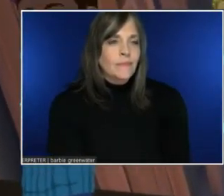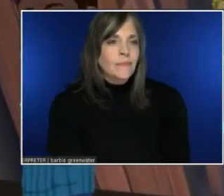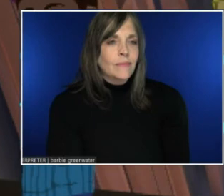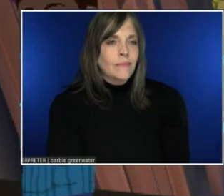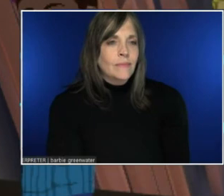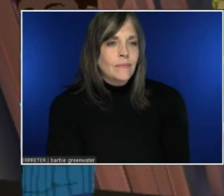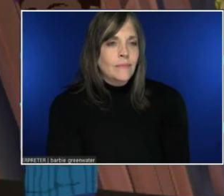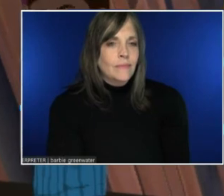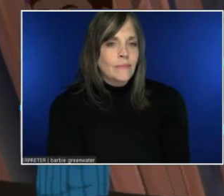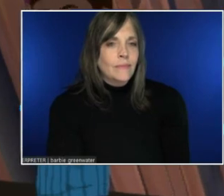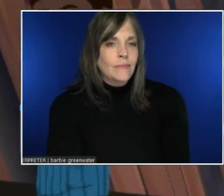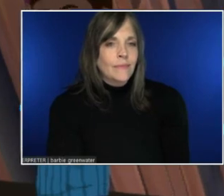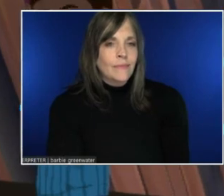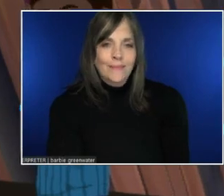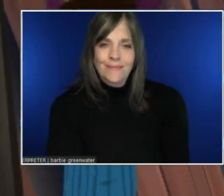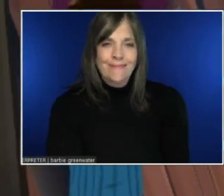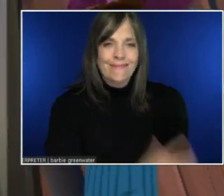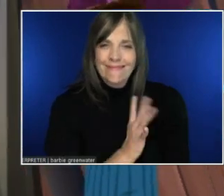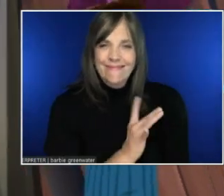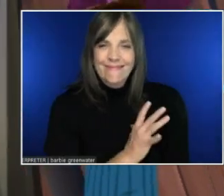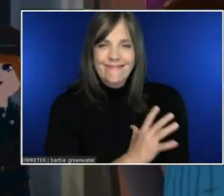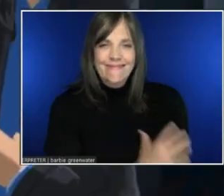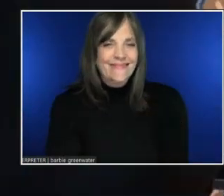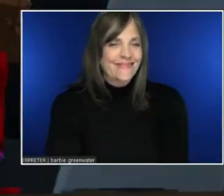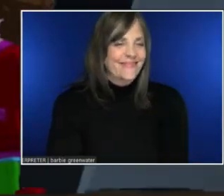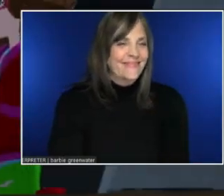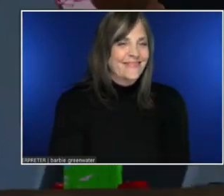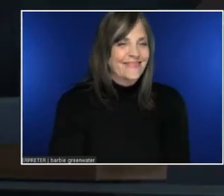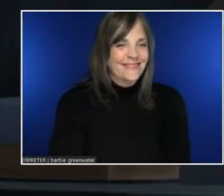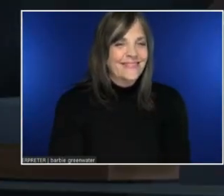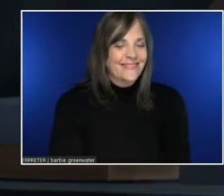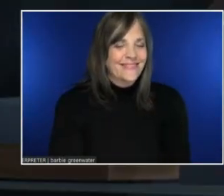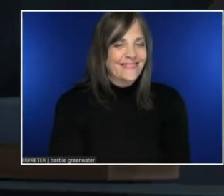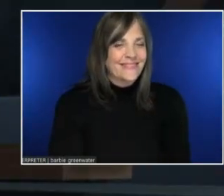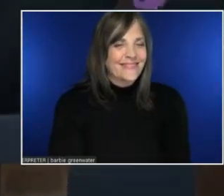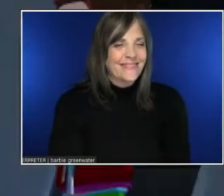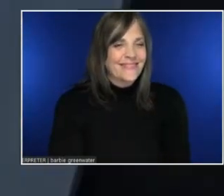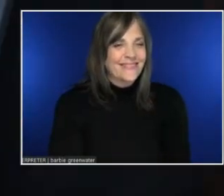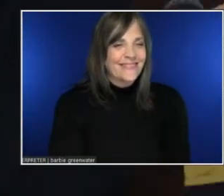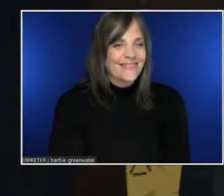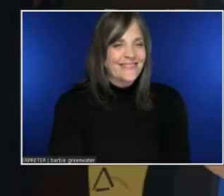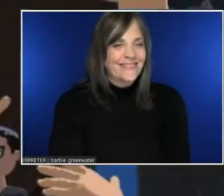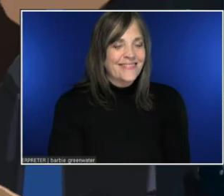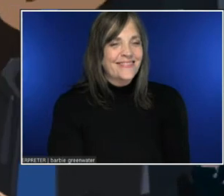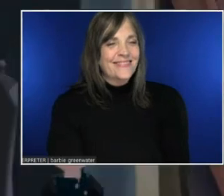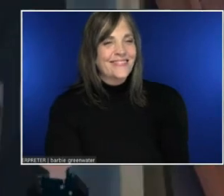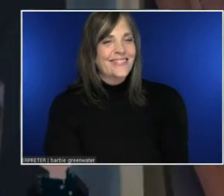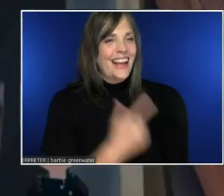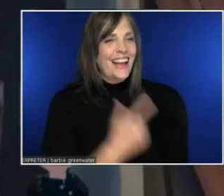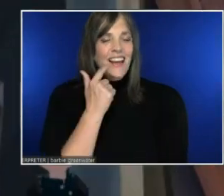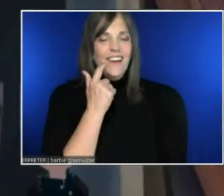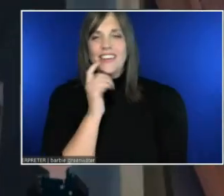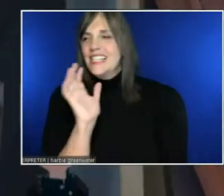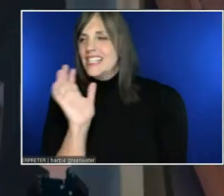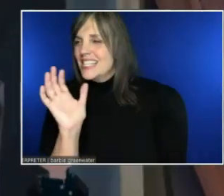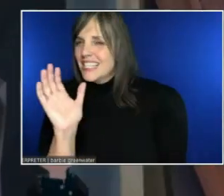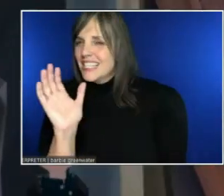I need Lorelle or Evan's help with this.